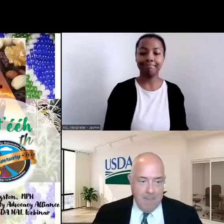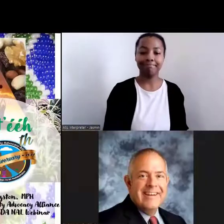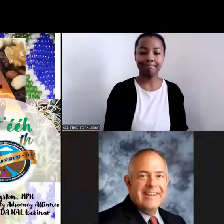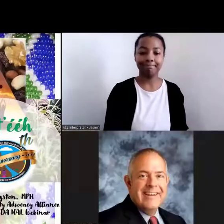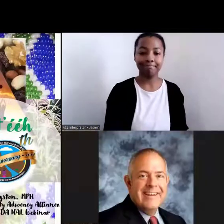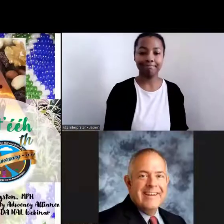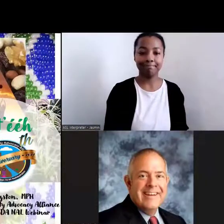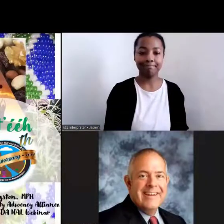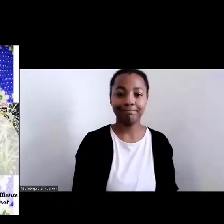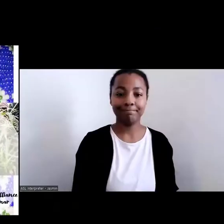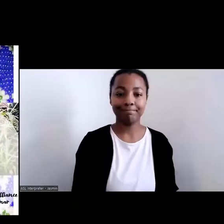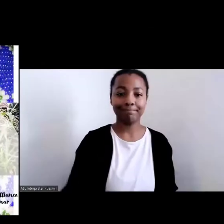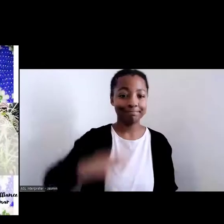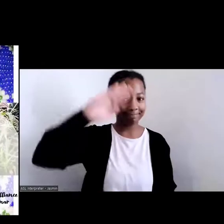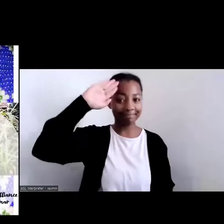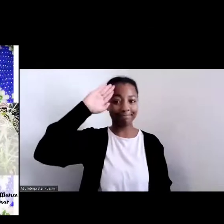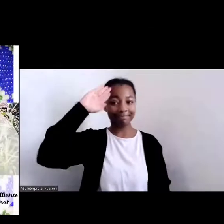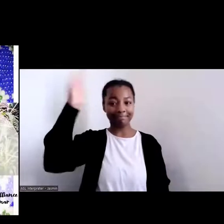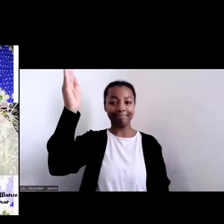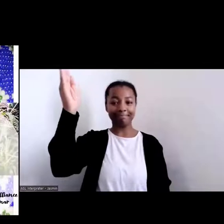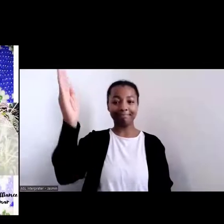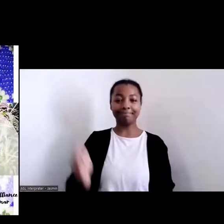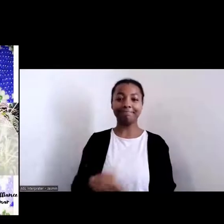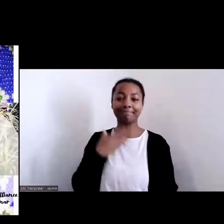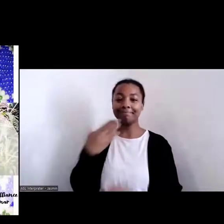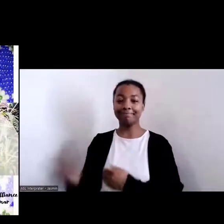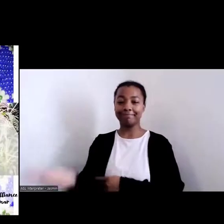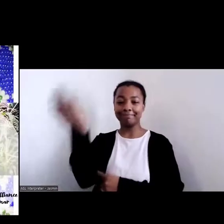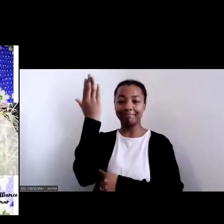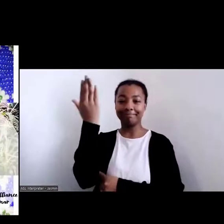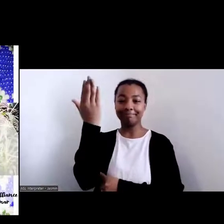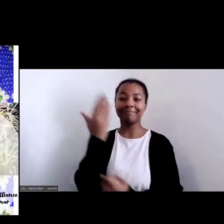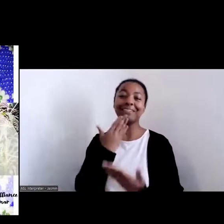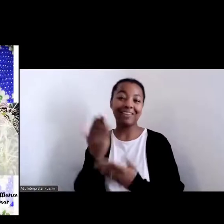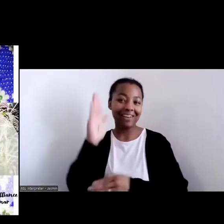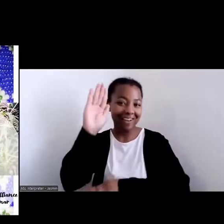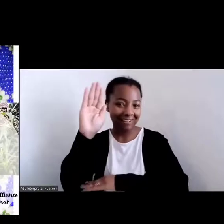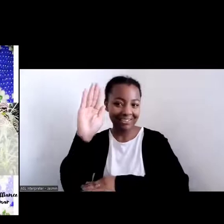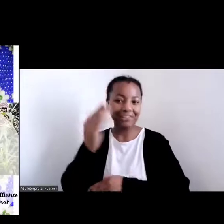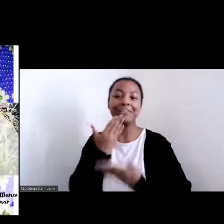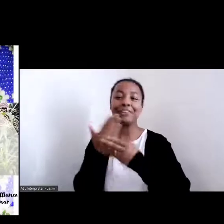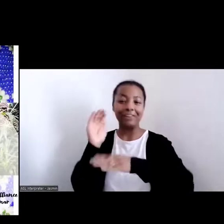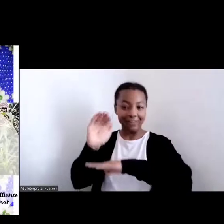Hello, everyone. Good morning, good afternoon, good evening wherever you are in the world.